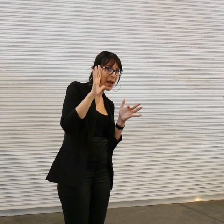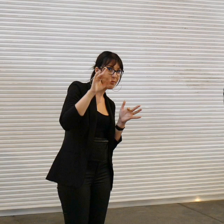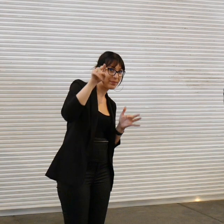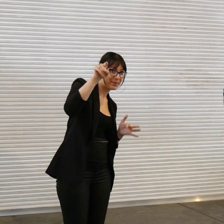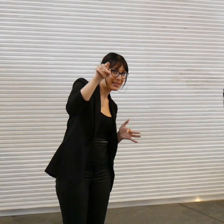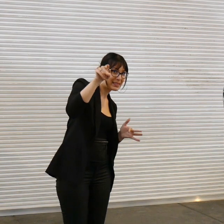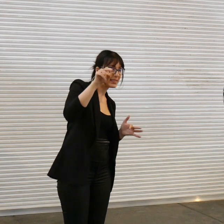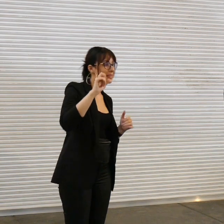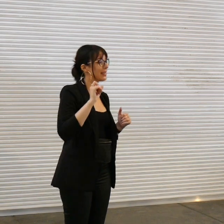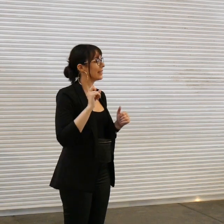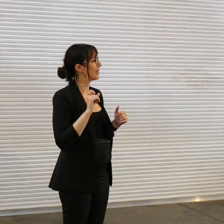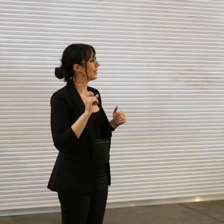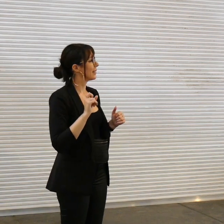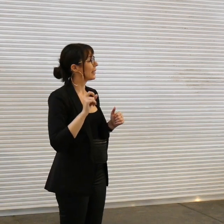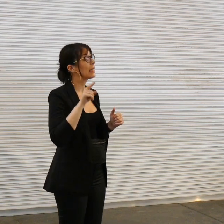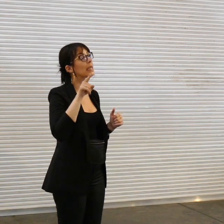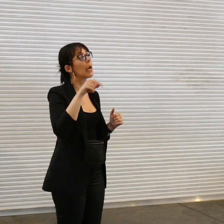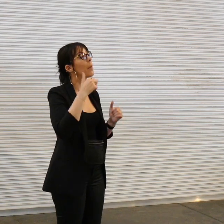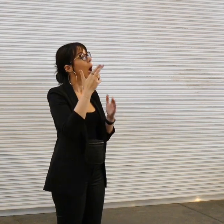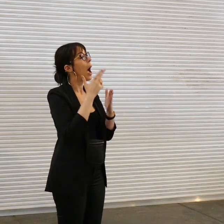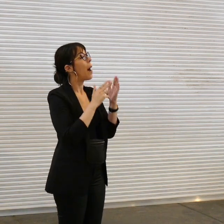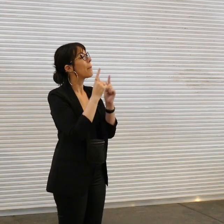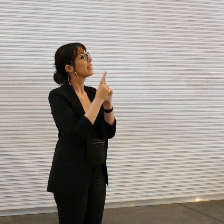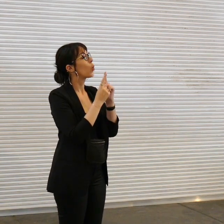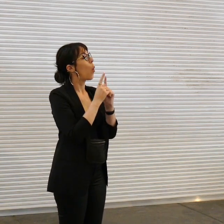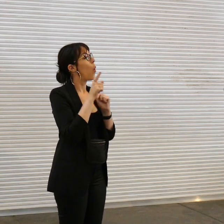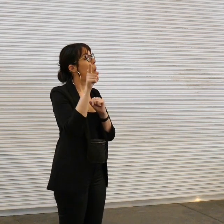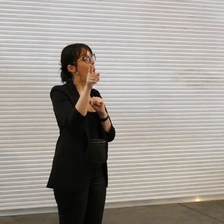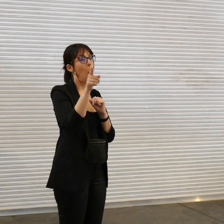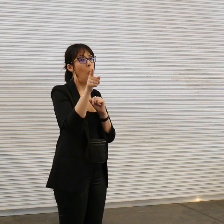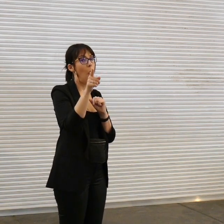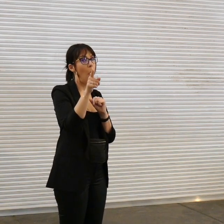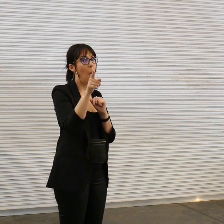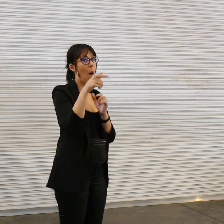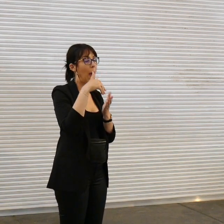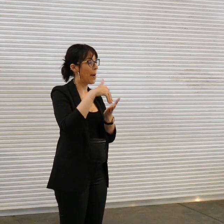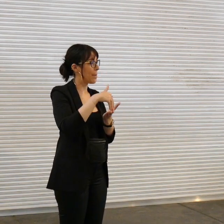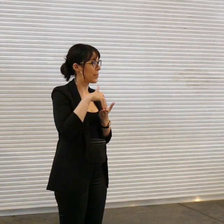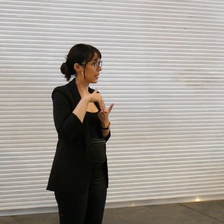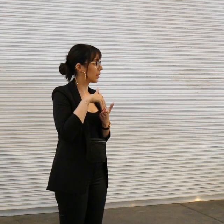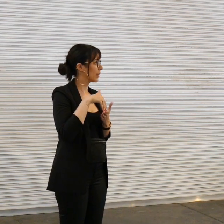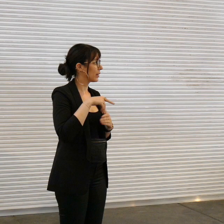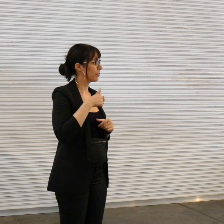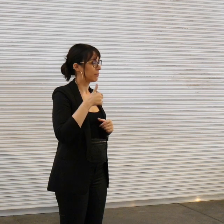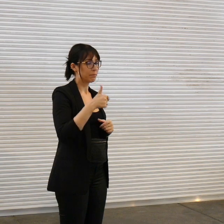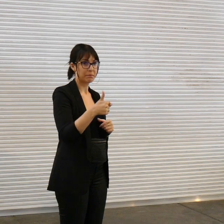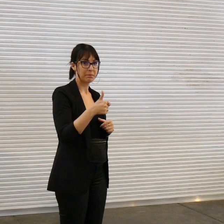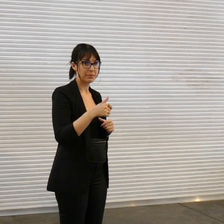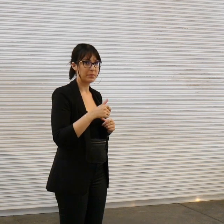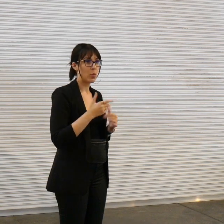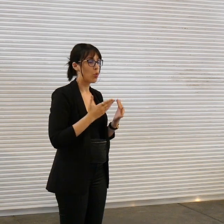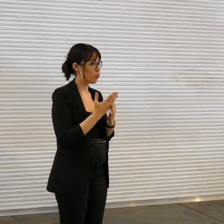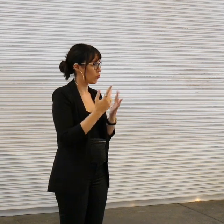wave he my art mentor he helped me out greatly come helped me in here too in the art program I loved